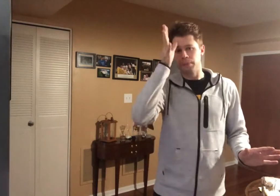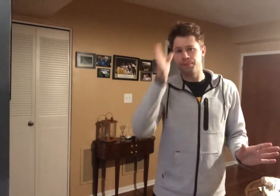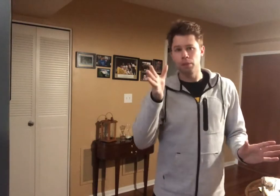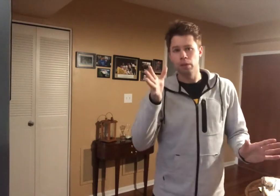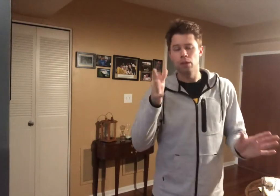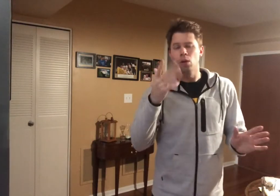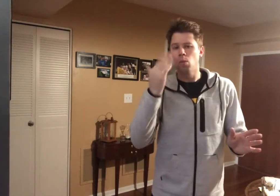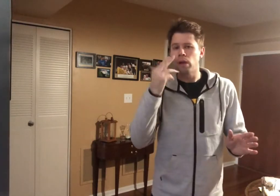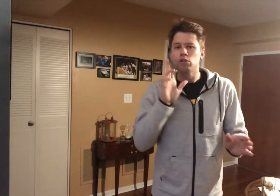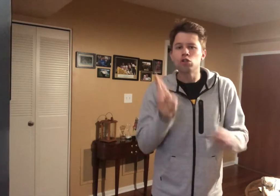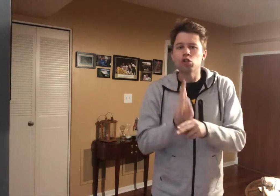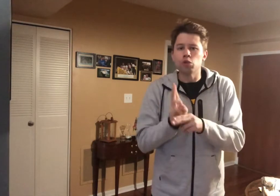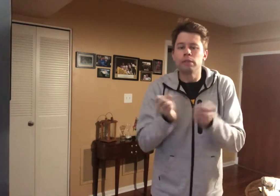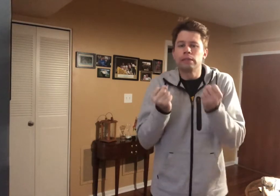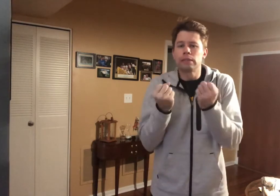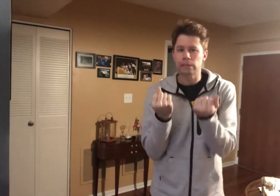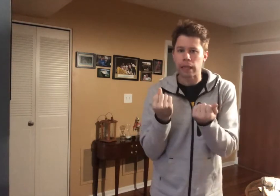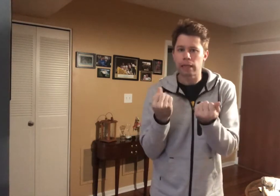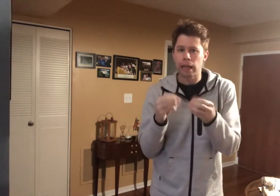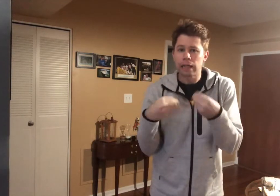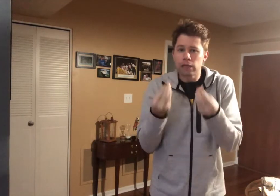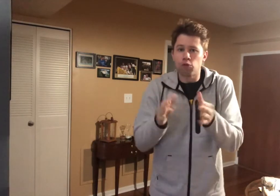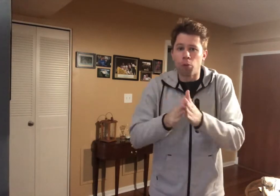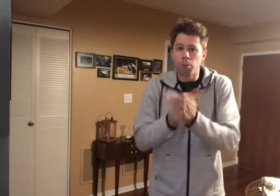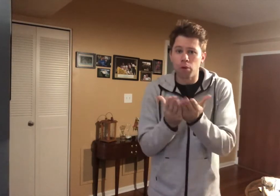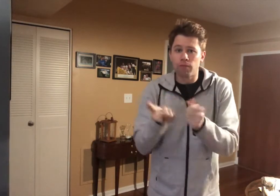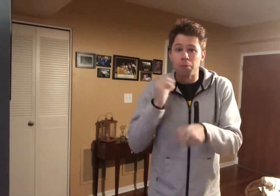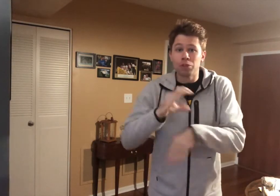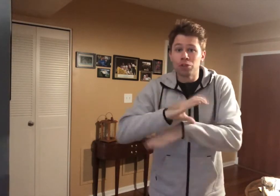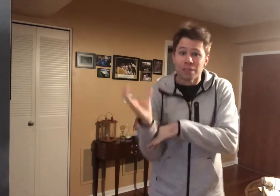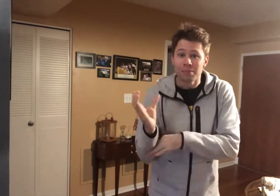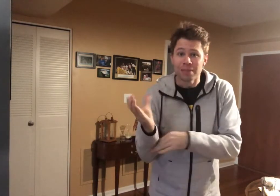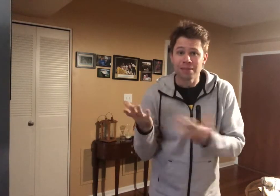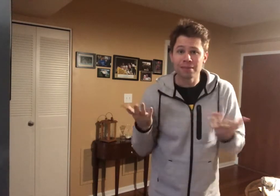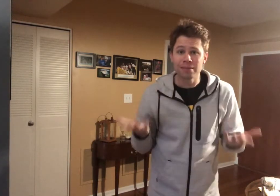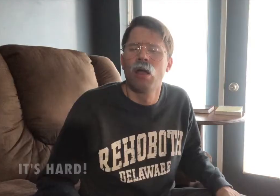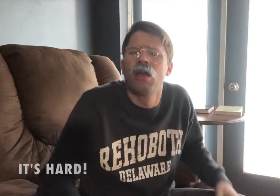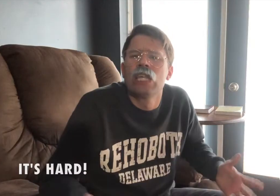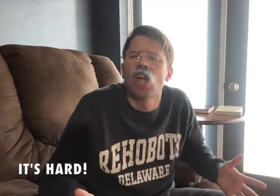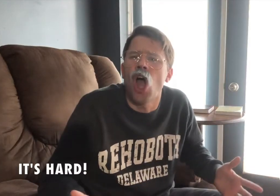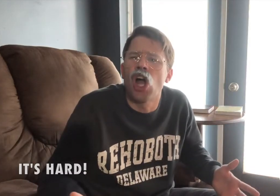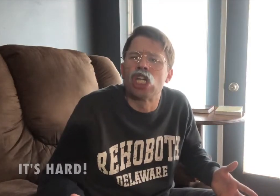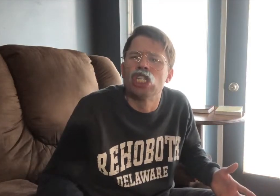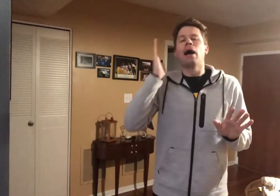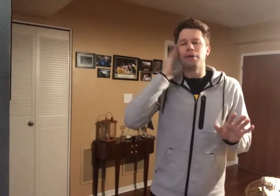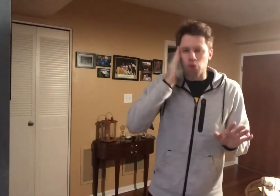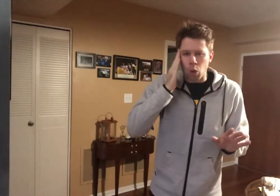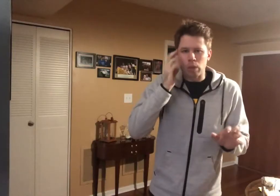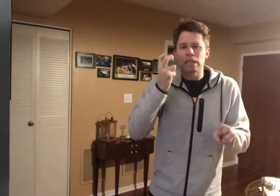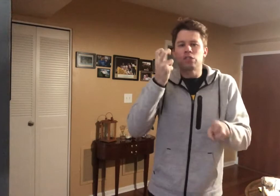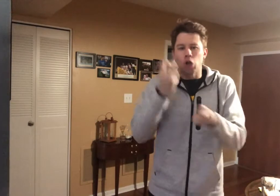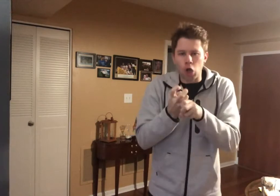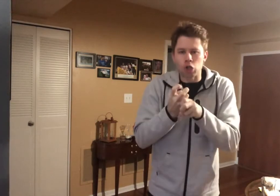DAD! WHY YOU DON'T SIGN, I GAVE YOU THE BOOKS FROM CHRISTMAS. I KNOW, IT'S HARD.